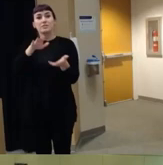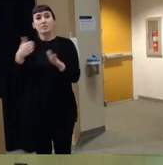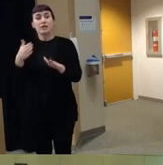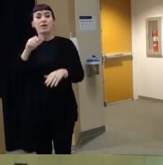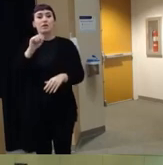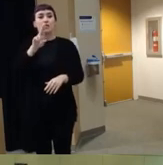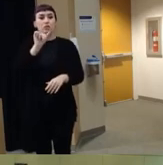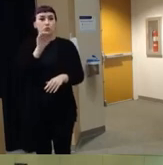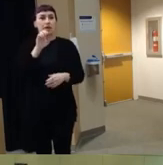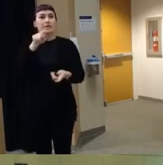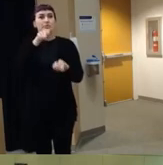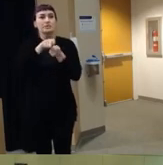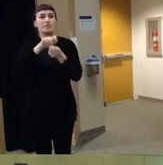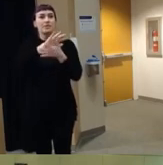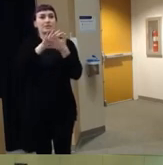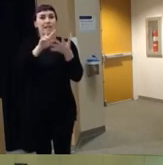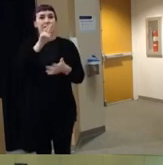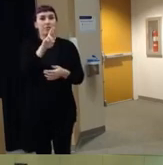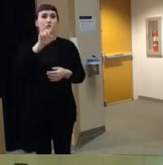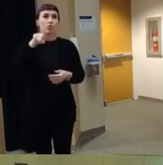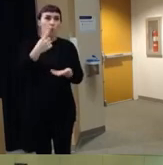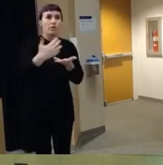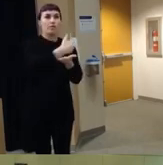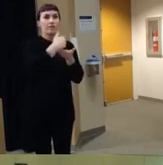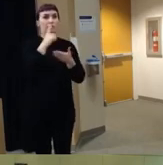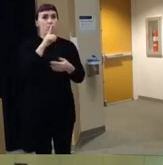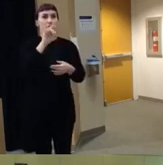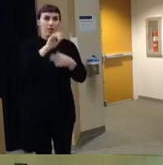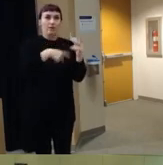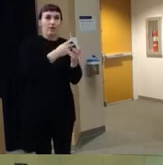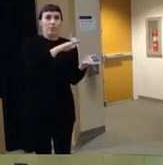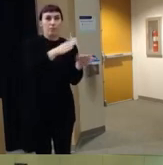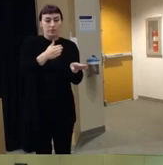of variables that are only collected for suicide deaths um some of the cases had narratives that